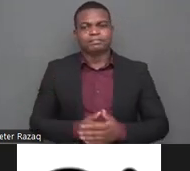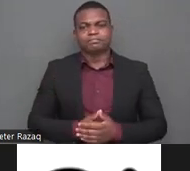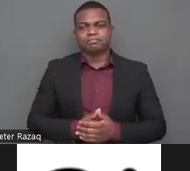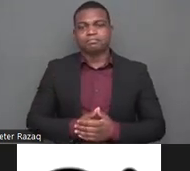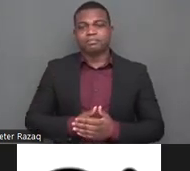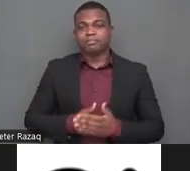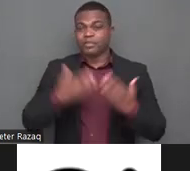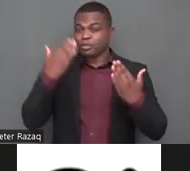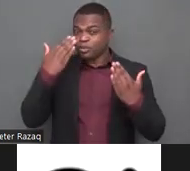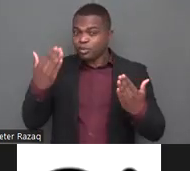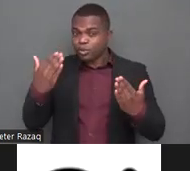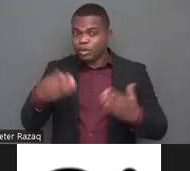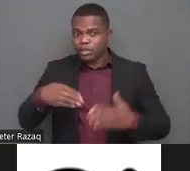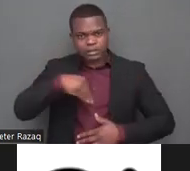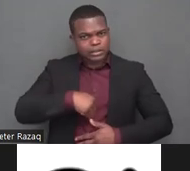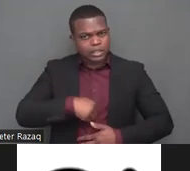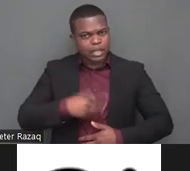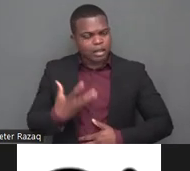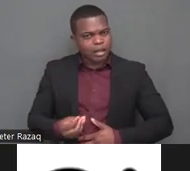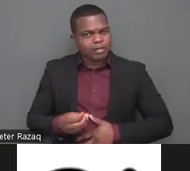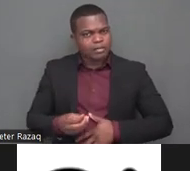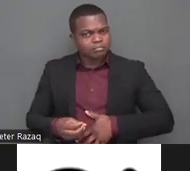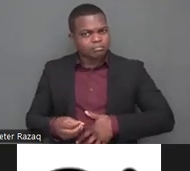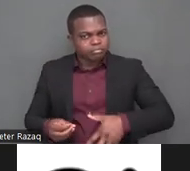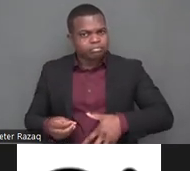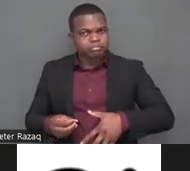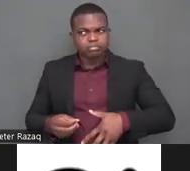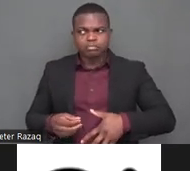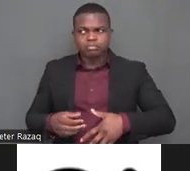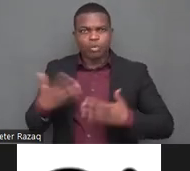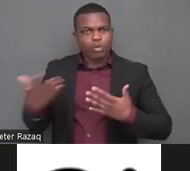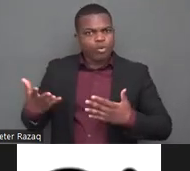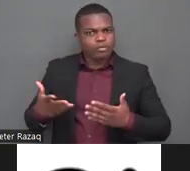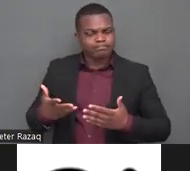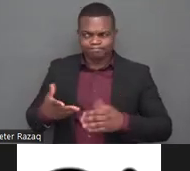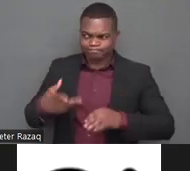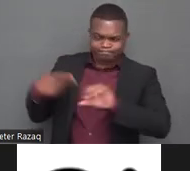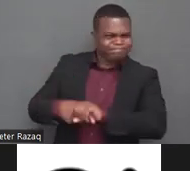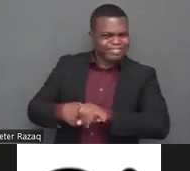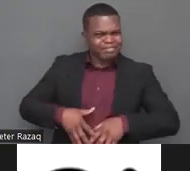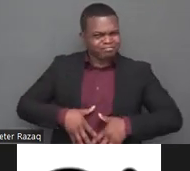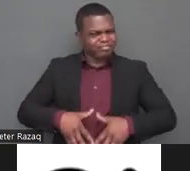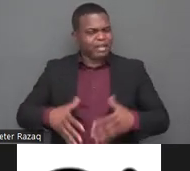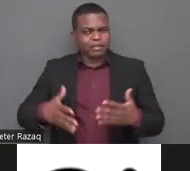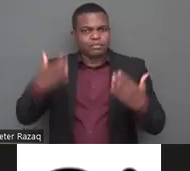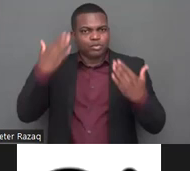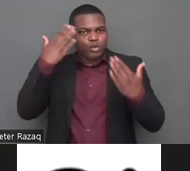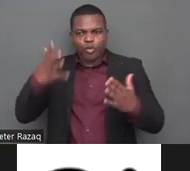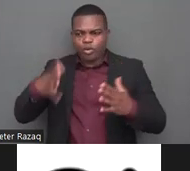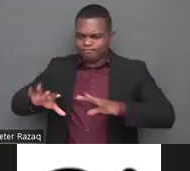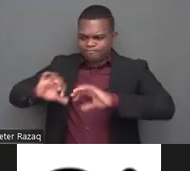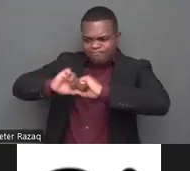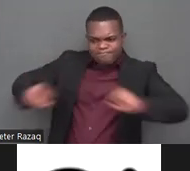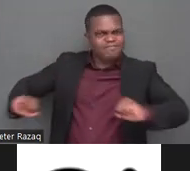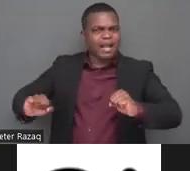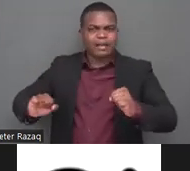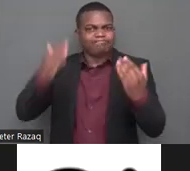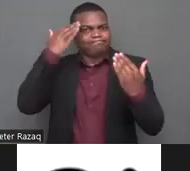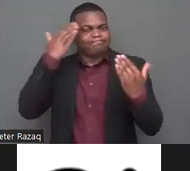situation so so uh for according to the hwdi or the indonesian association association with